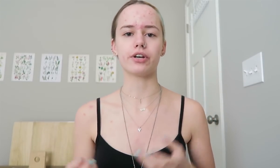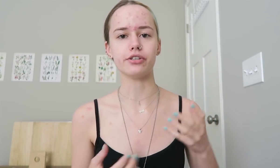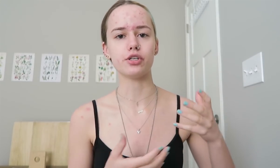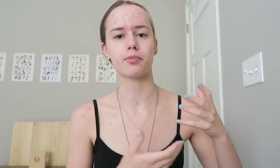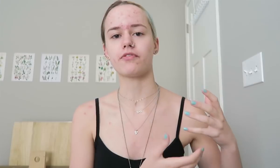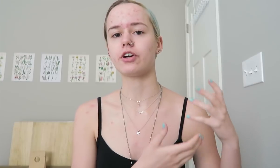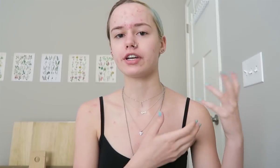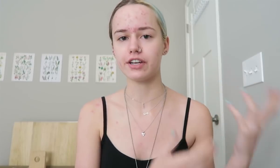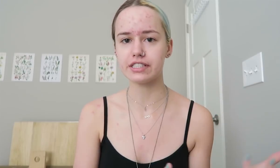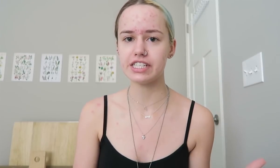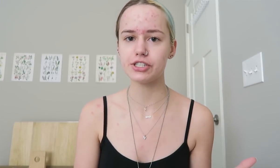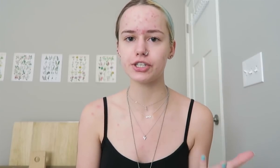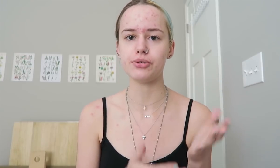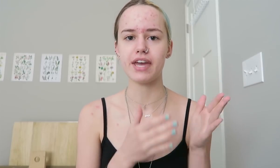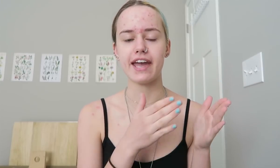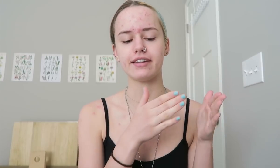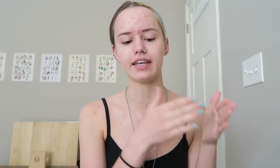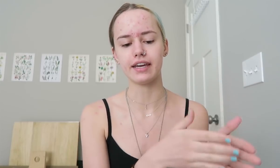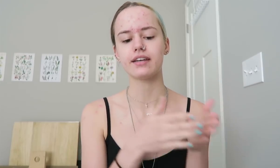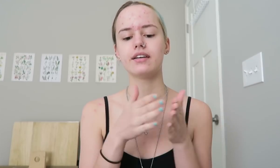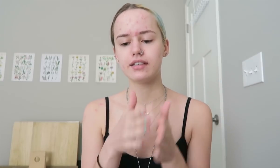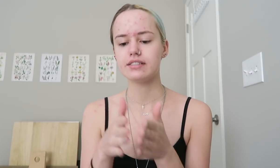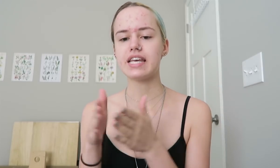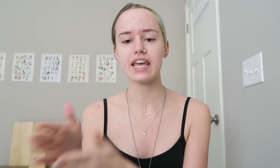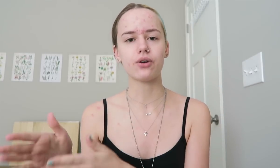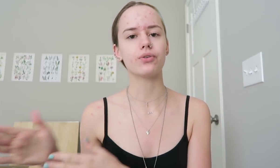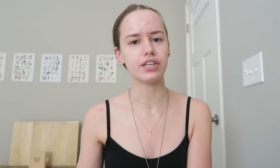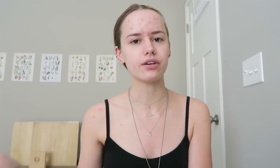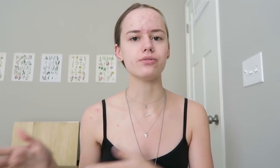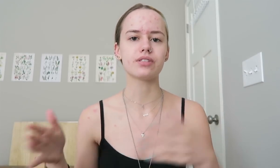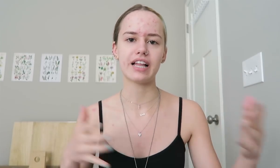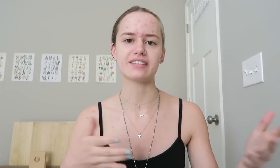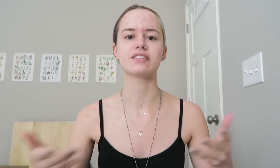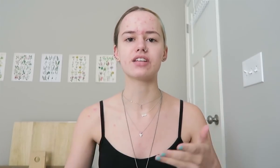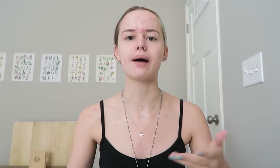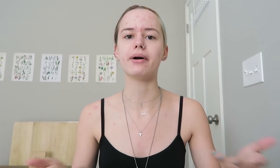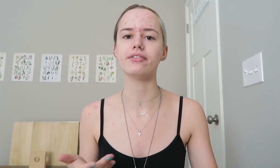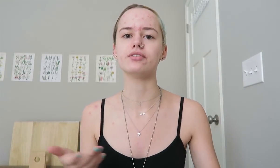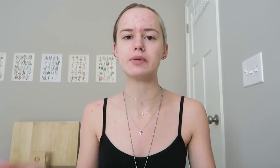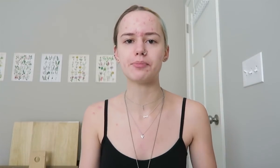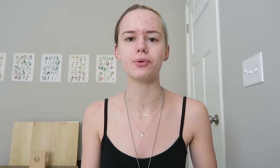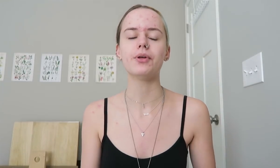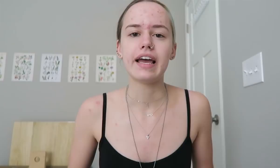or if you do prefer a hearing teacher you can like take only those classes taught by those people.